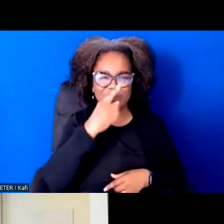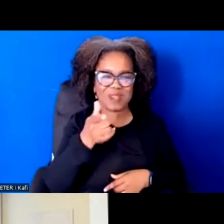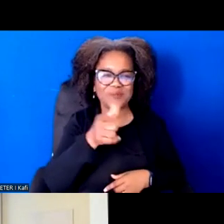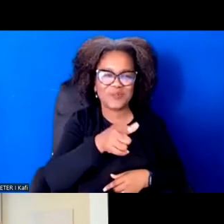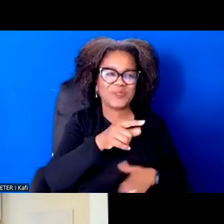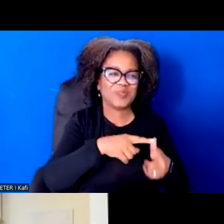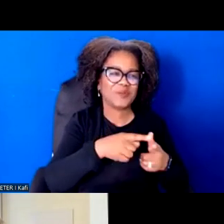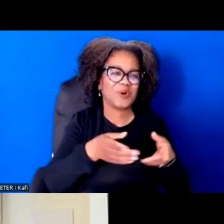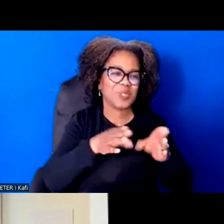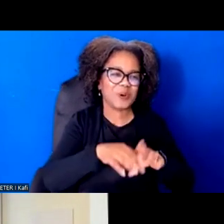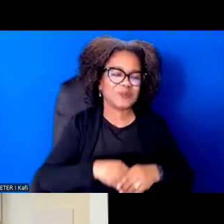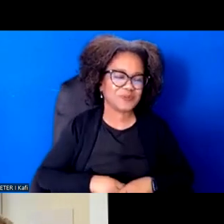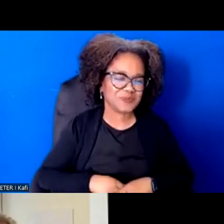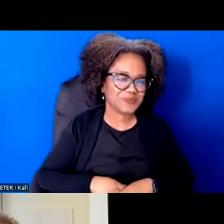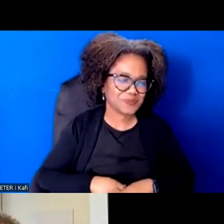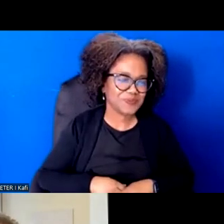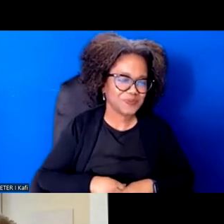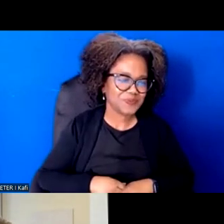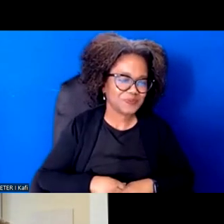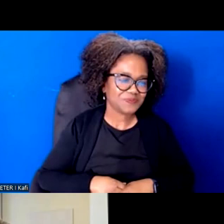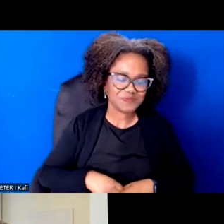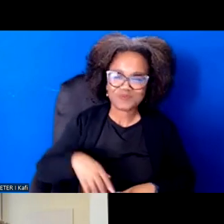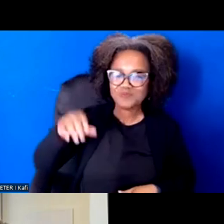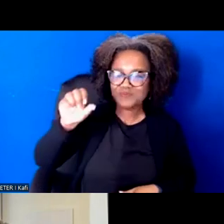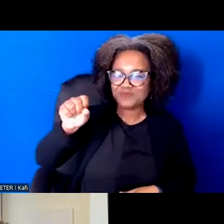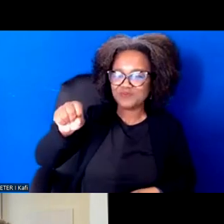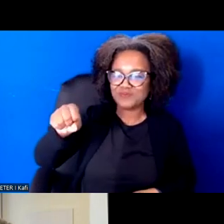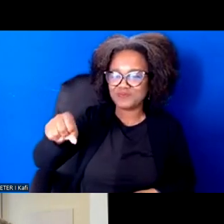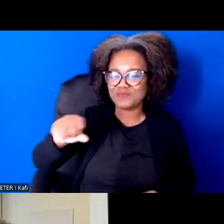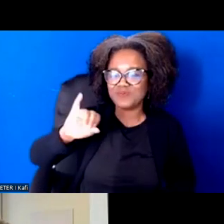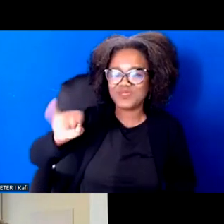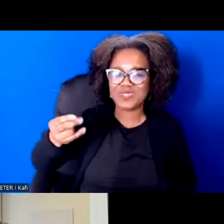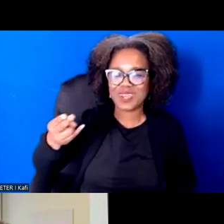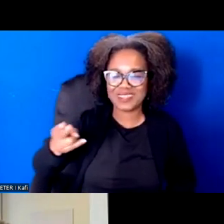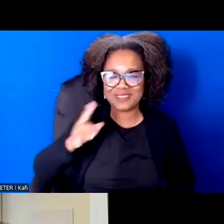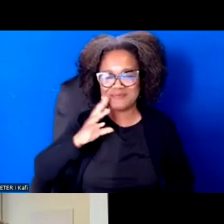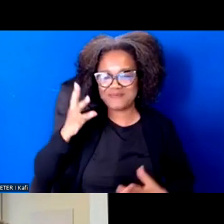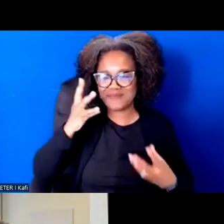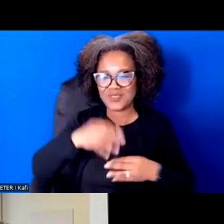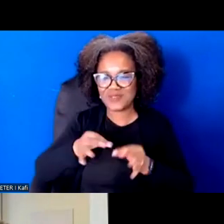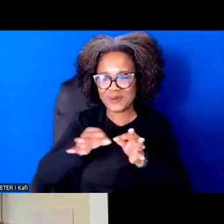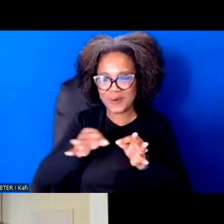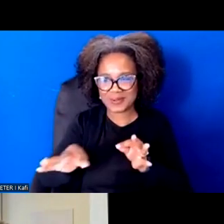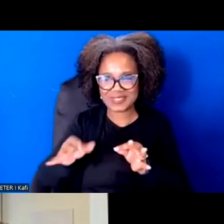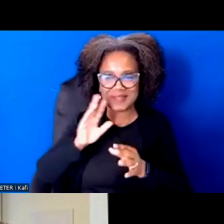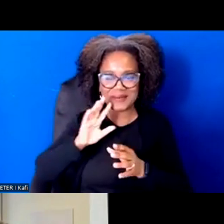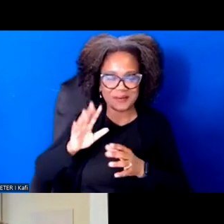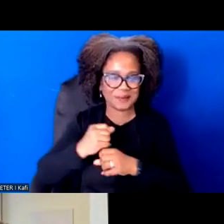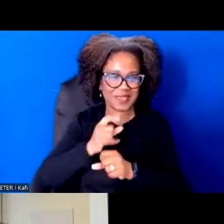I think just to help make junkie's beautiful words a reality and the folks at USC are working